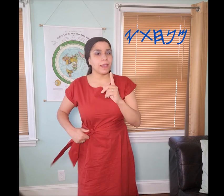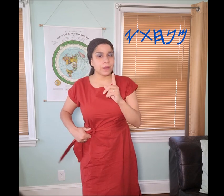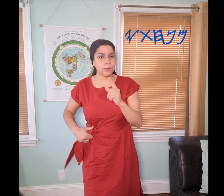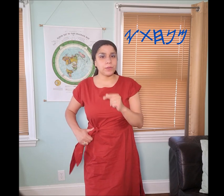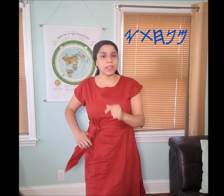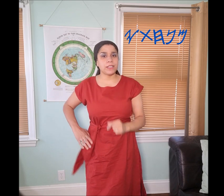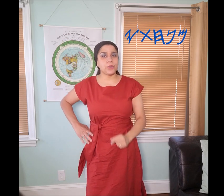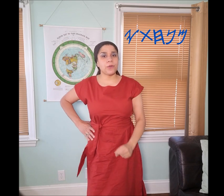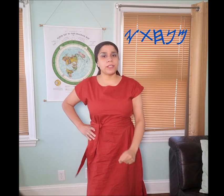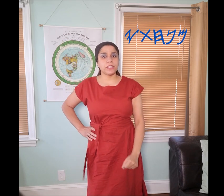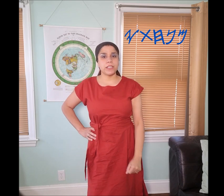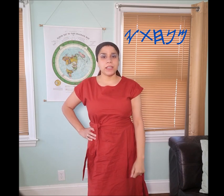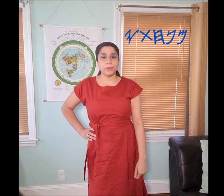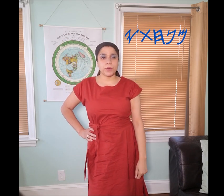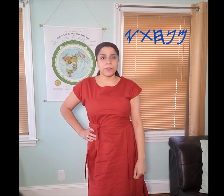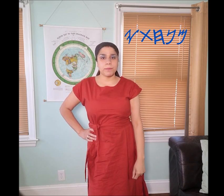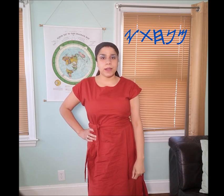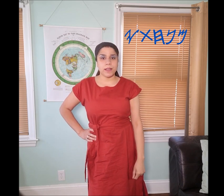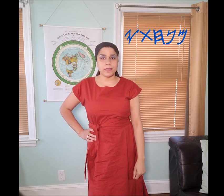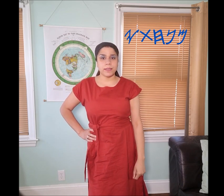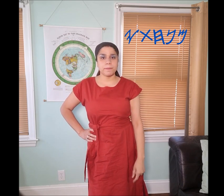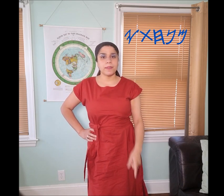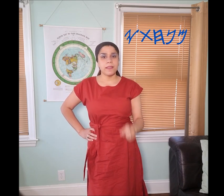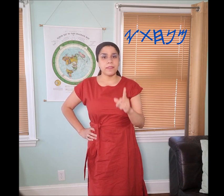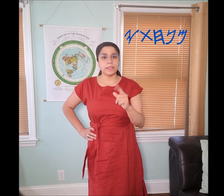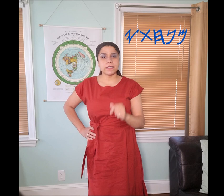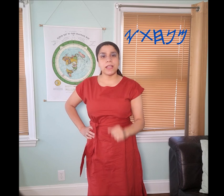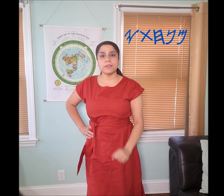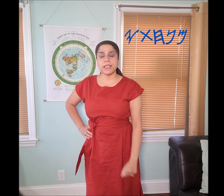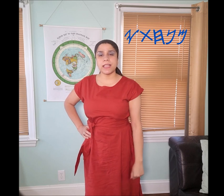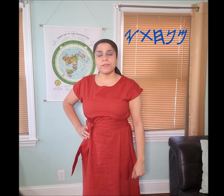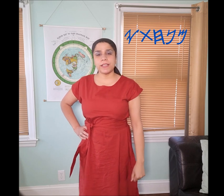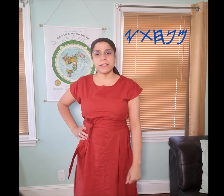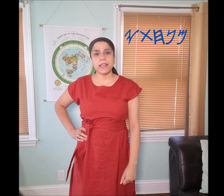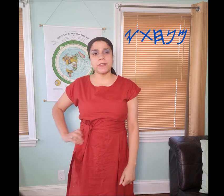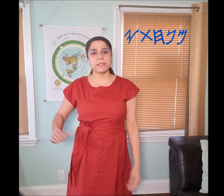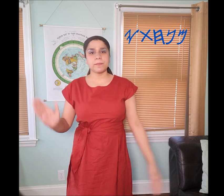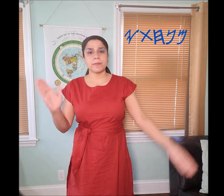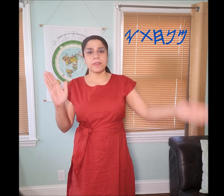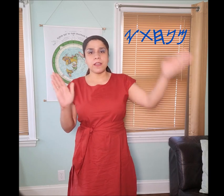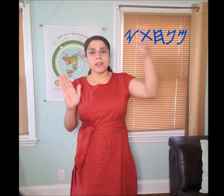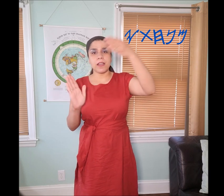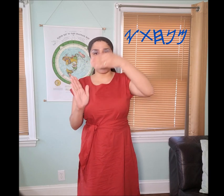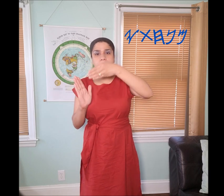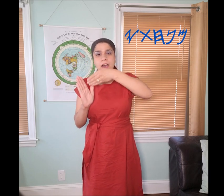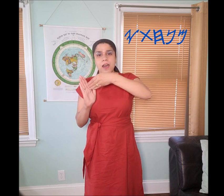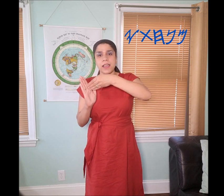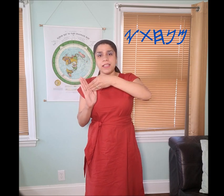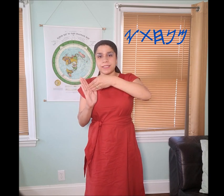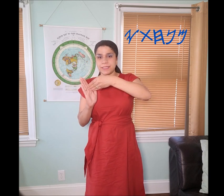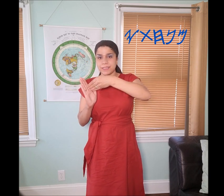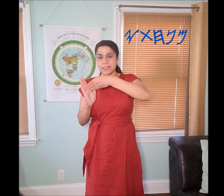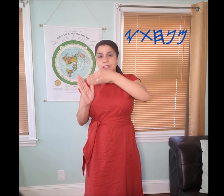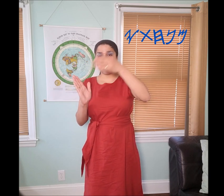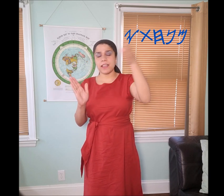It communicates origin in the word of "Manakahthey 𐤌𐤍𐤇𐤕𐤉" (referring to the language). This is how you sign the rest letters.